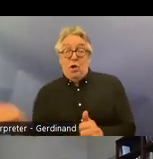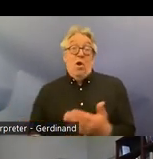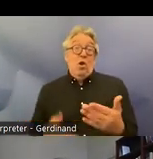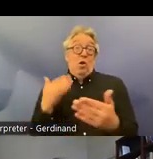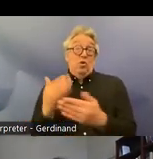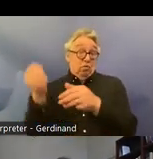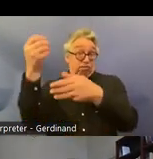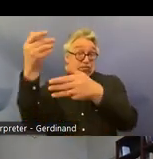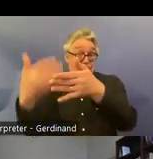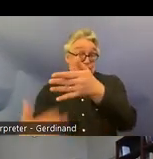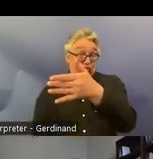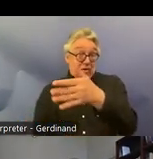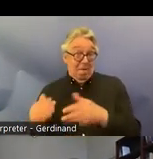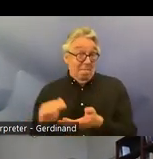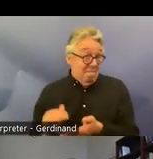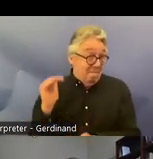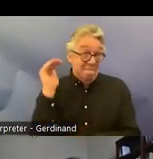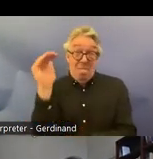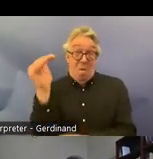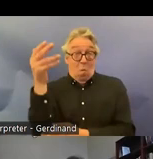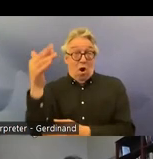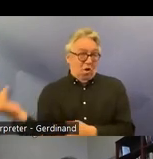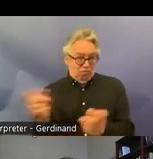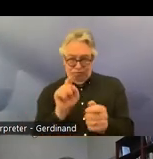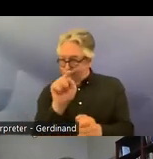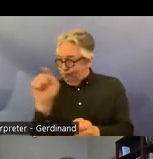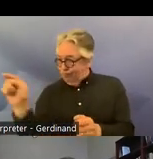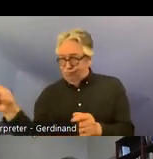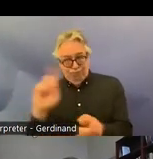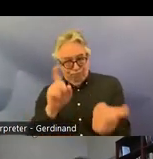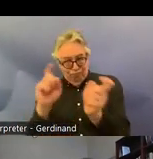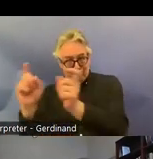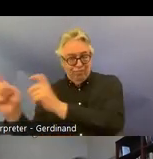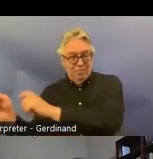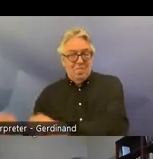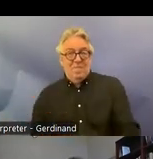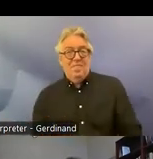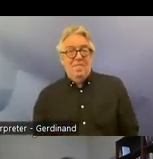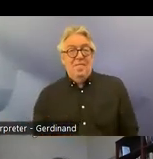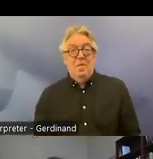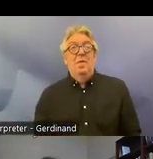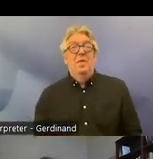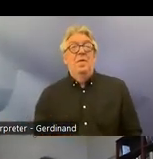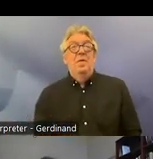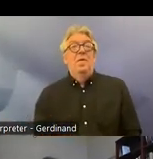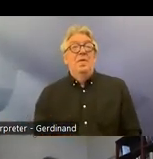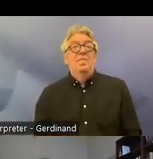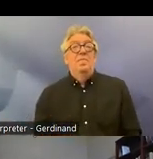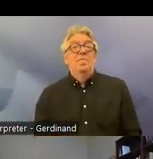much larger number than we did um about what about amendments in norian